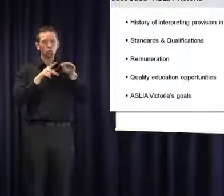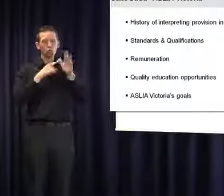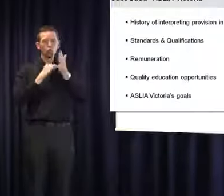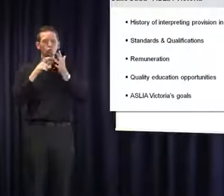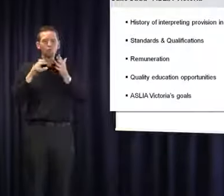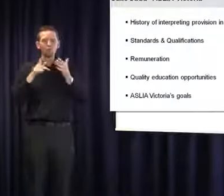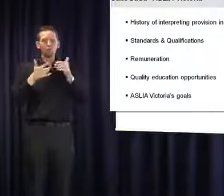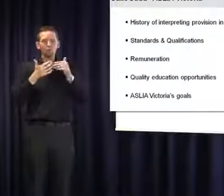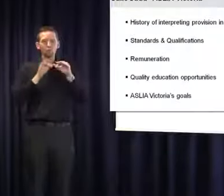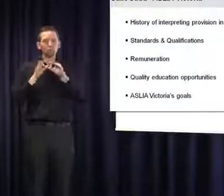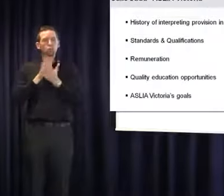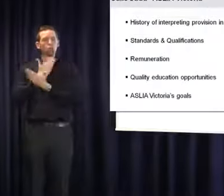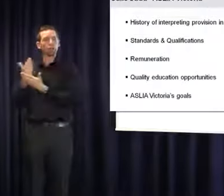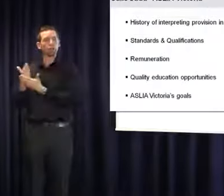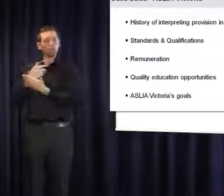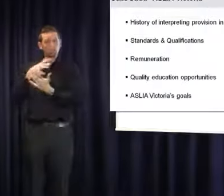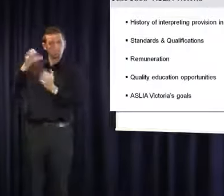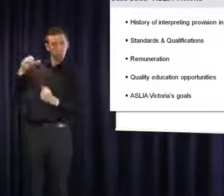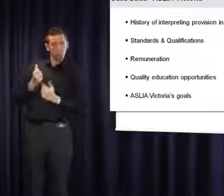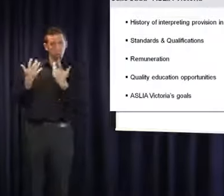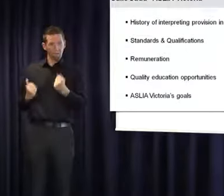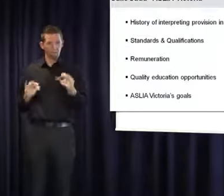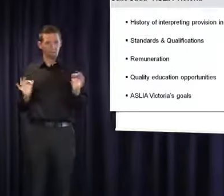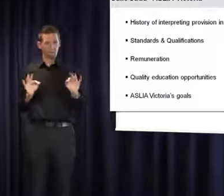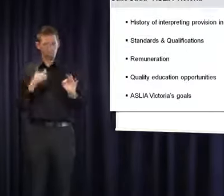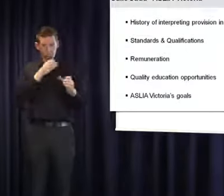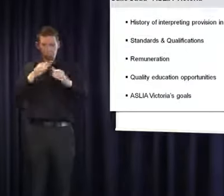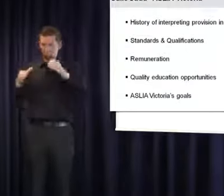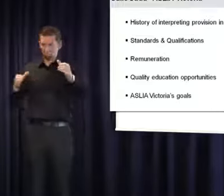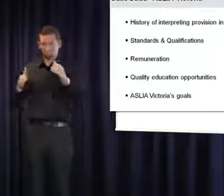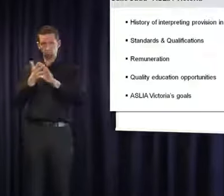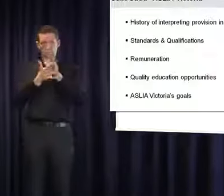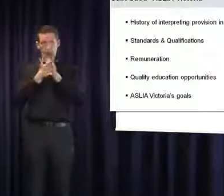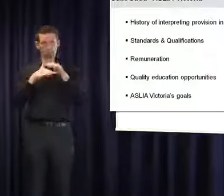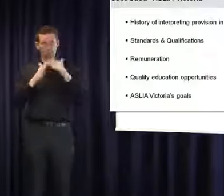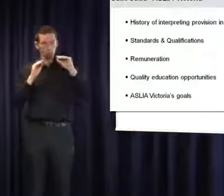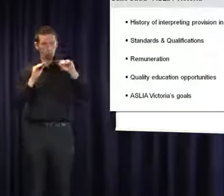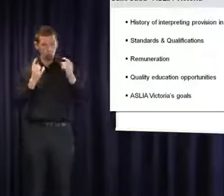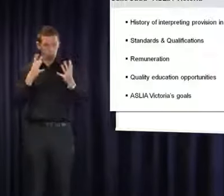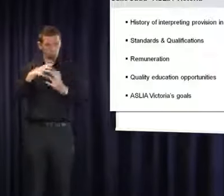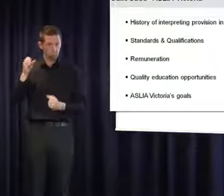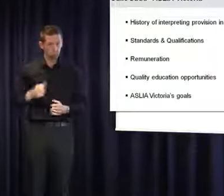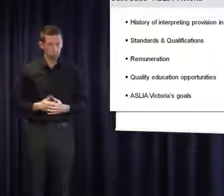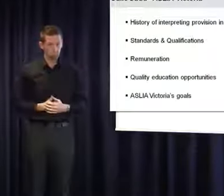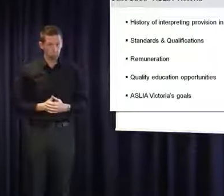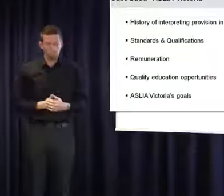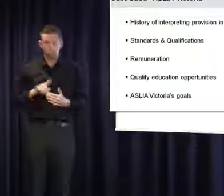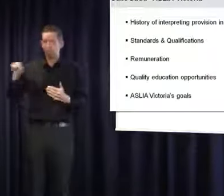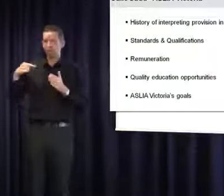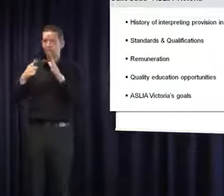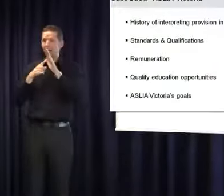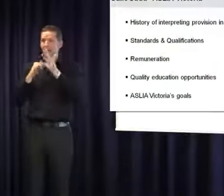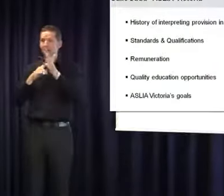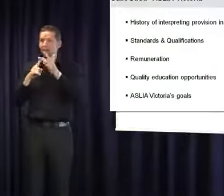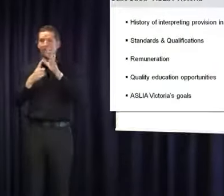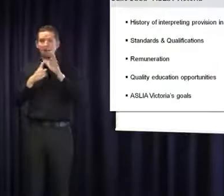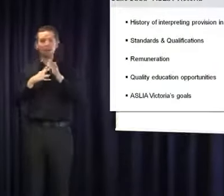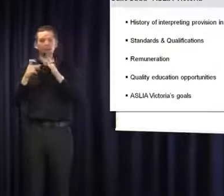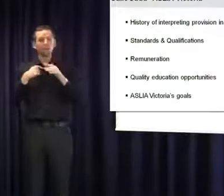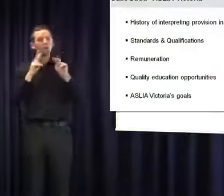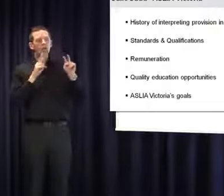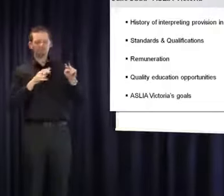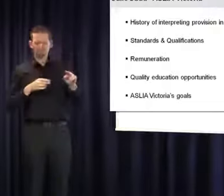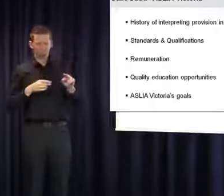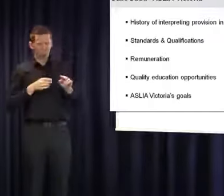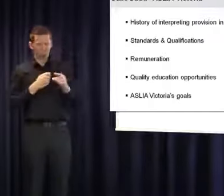for interpreter and translators. This ASLIA's view is inappropriate. All other domains of